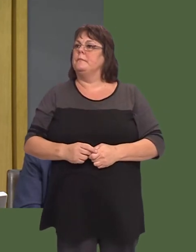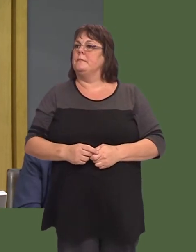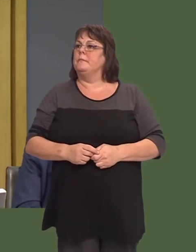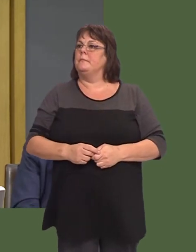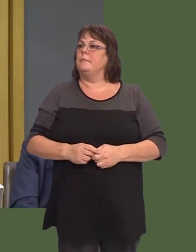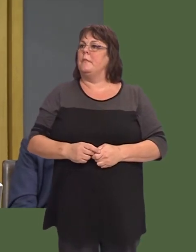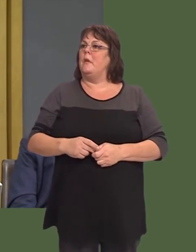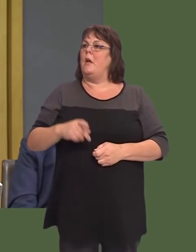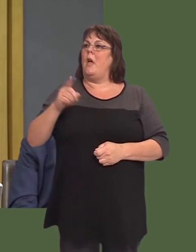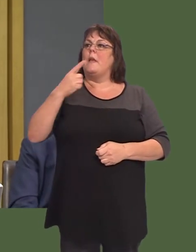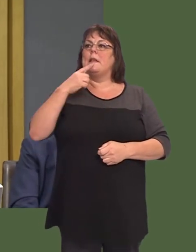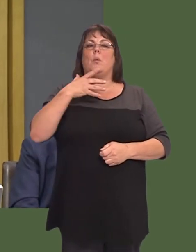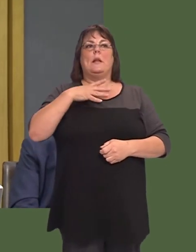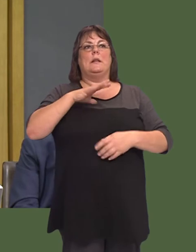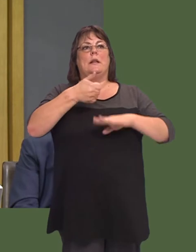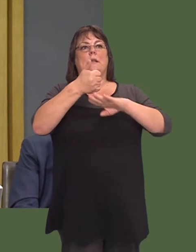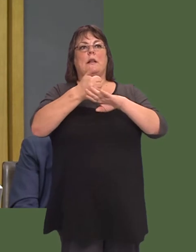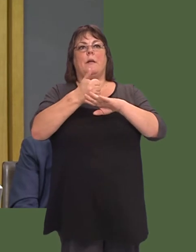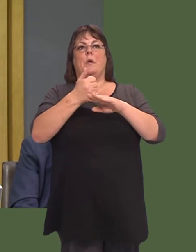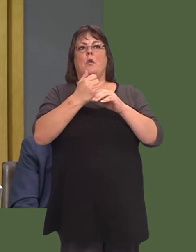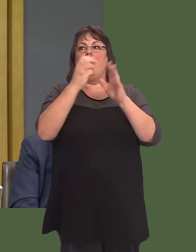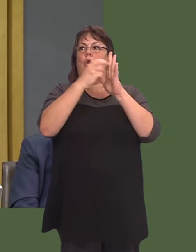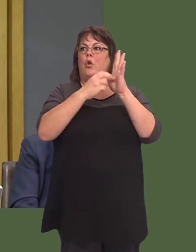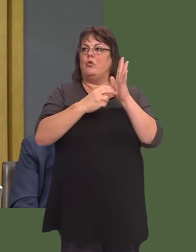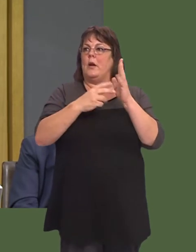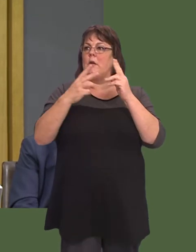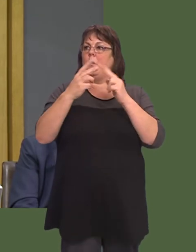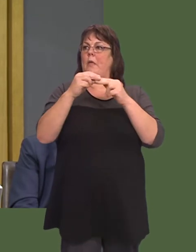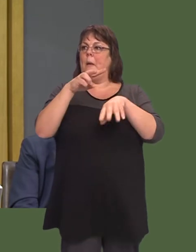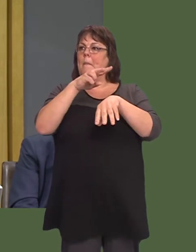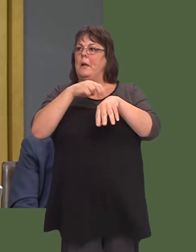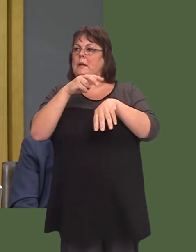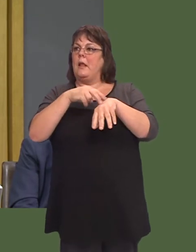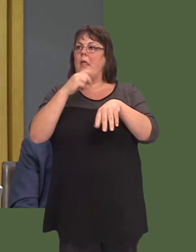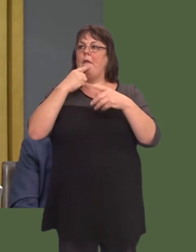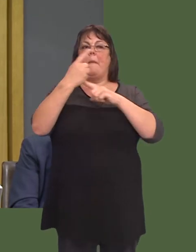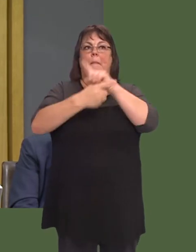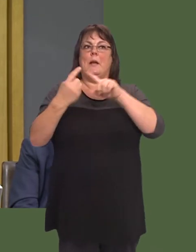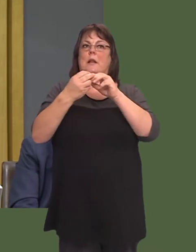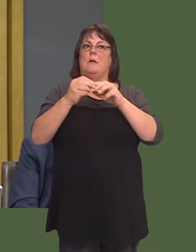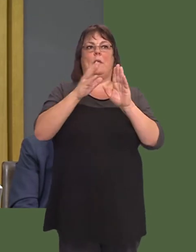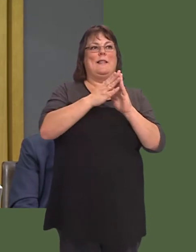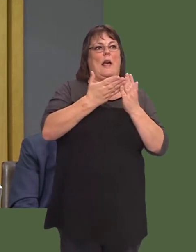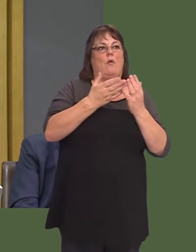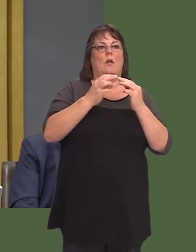the Welsh Government would instead strike up a grant or contract arrangements, in dialogue with the College of Policing, and that they had meetings in the diary with the police